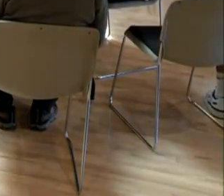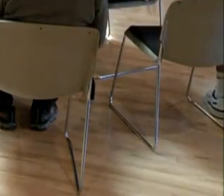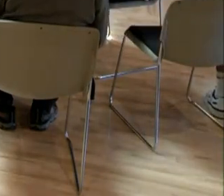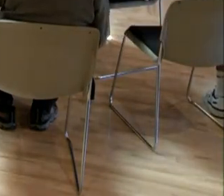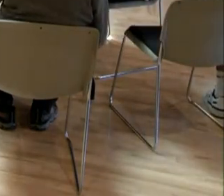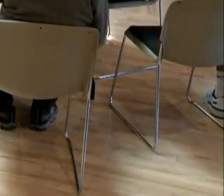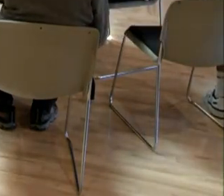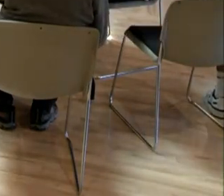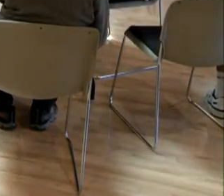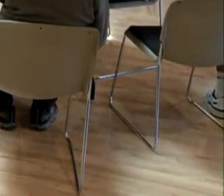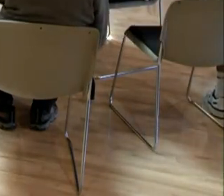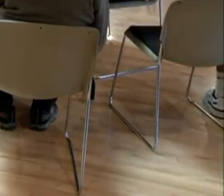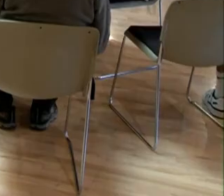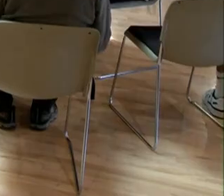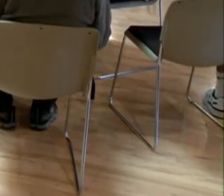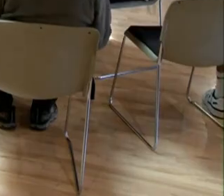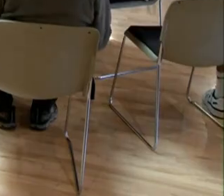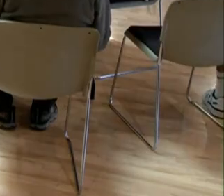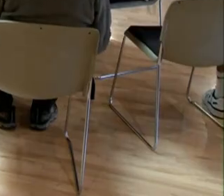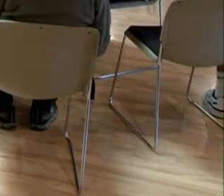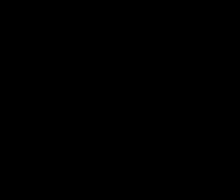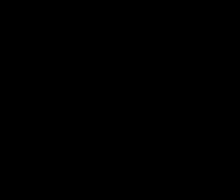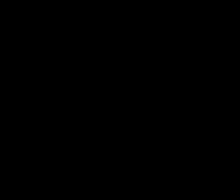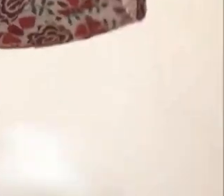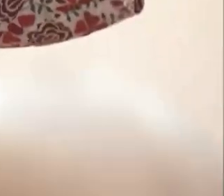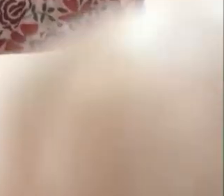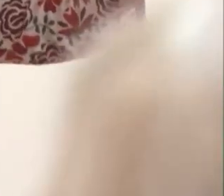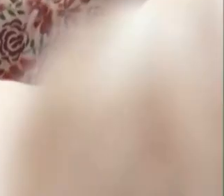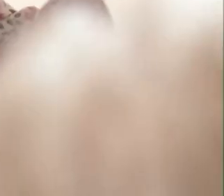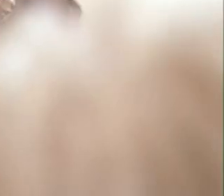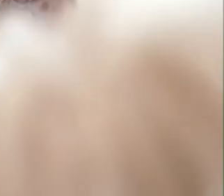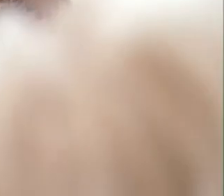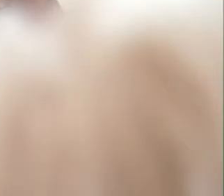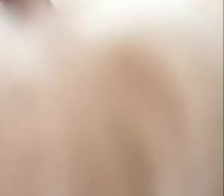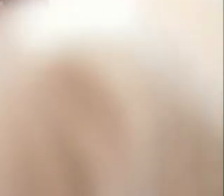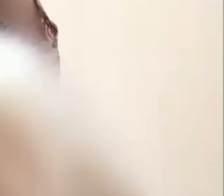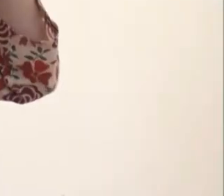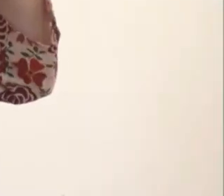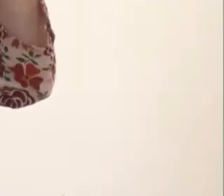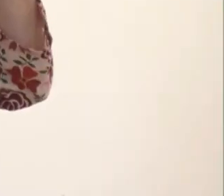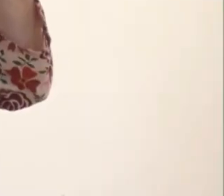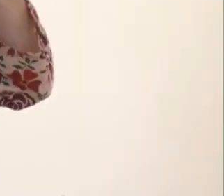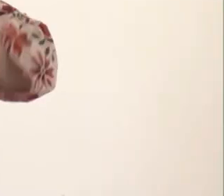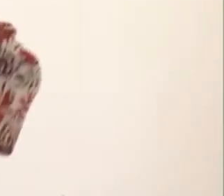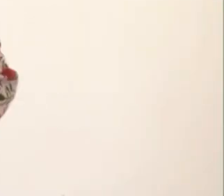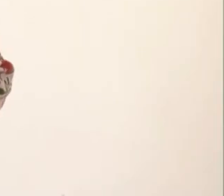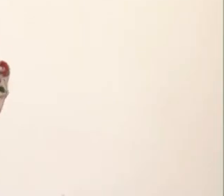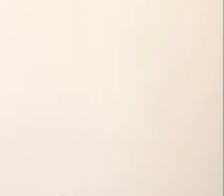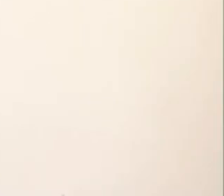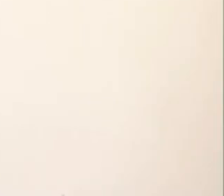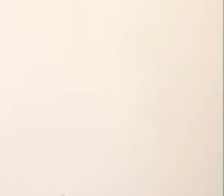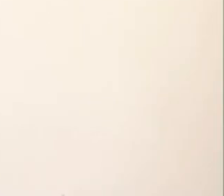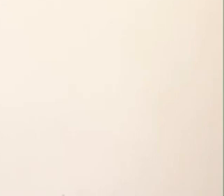Everybody is talking to one person because they get so excited. Let's try to talk to at least two people today.